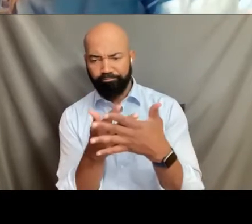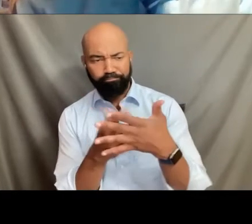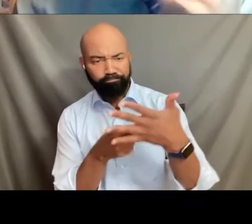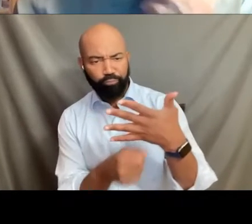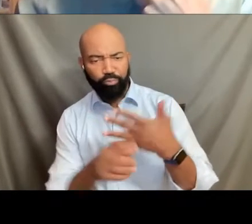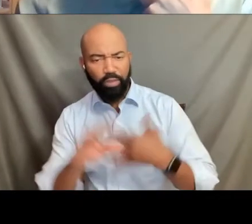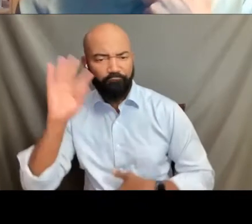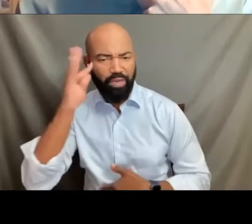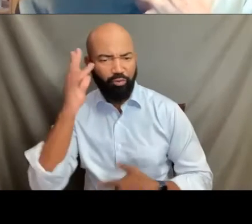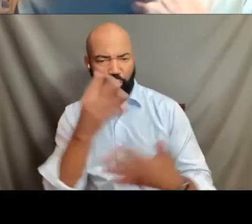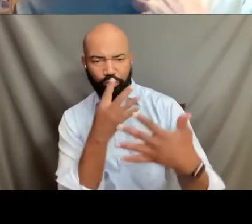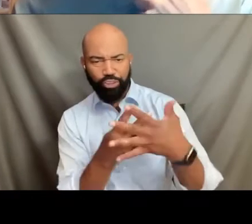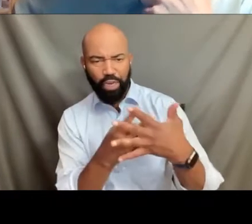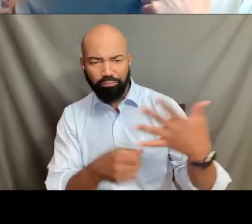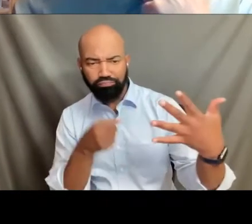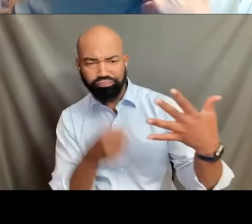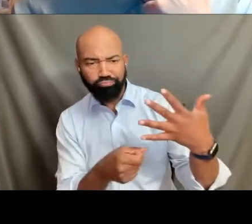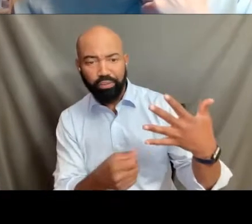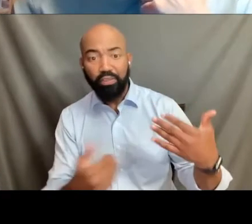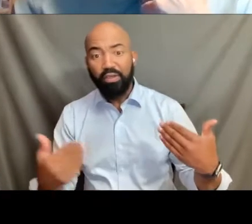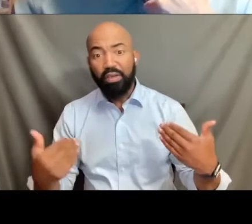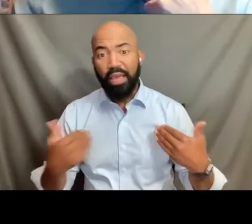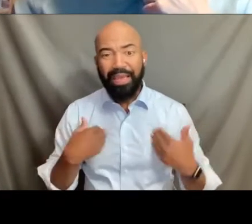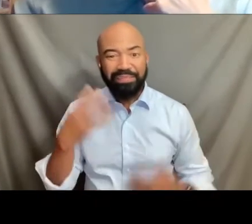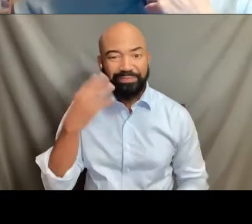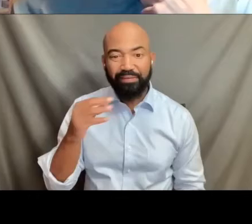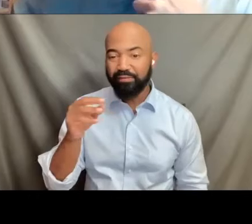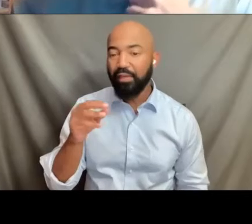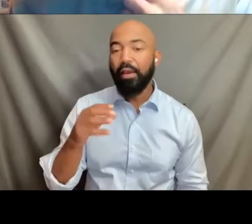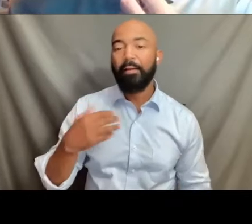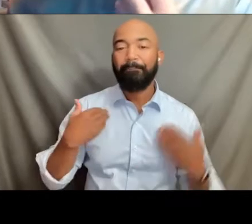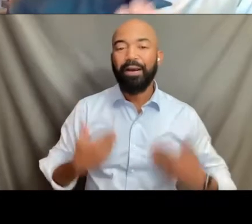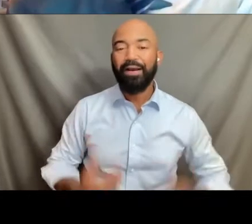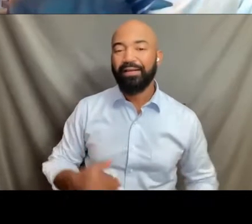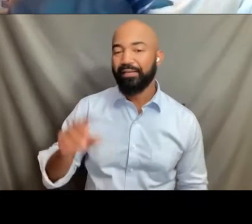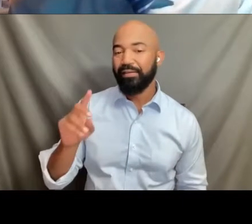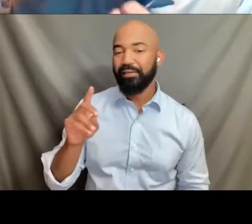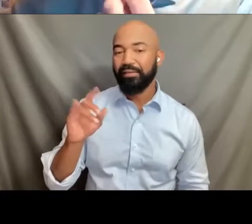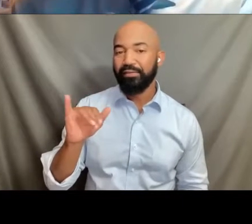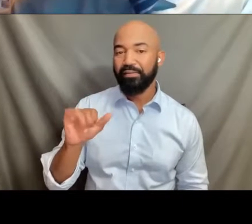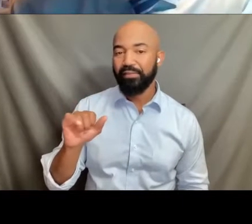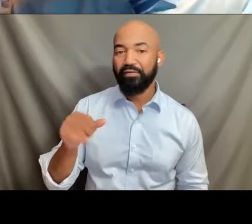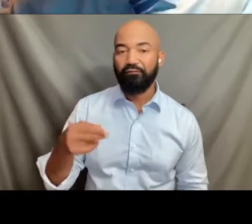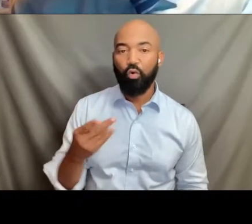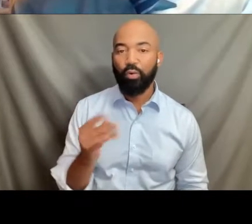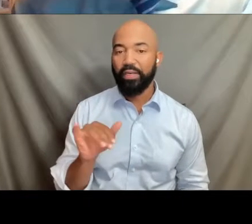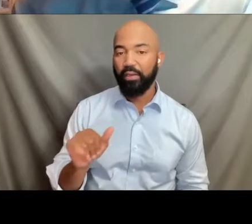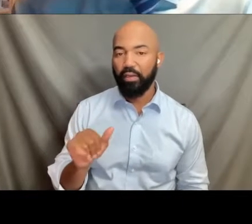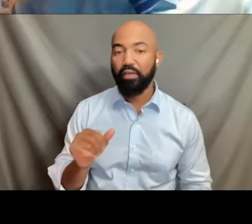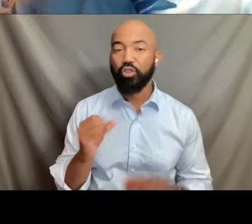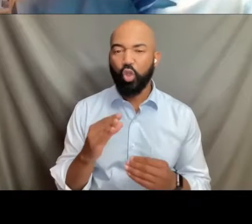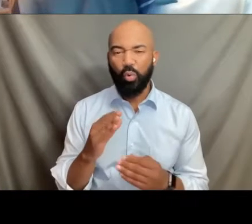who's alleging this a body dysphoria, and for that reason it's very narrow in its scope.